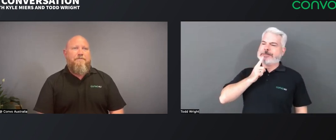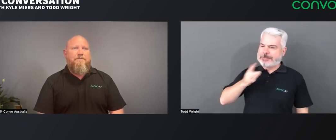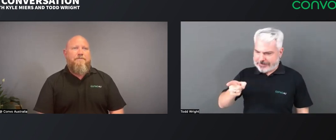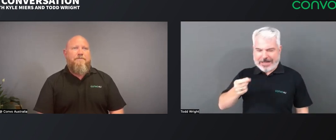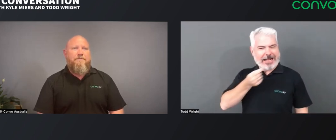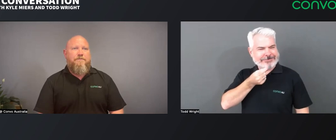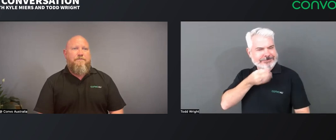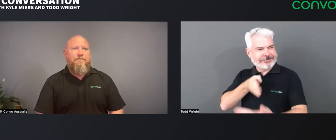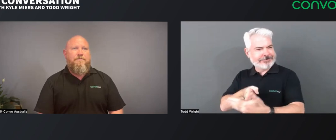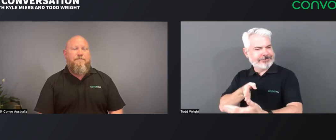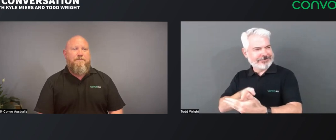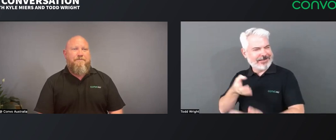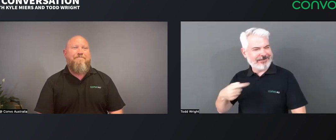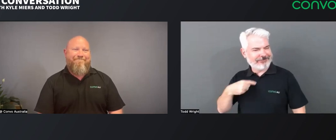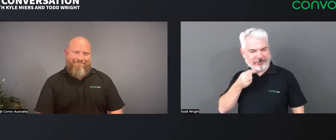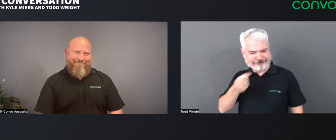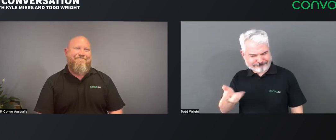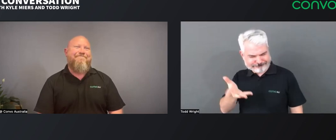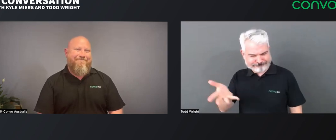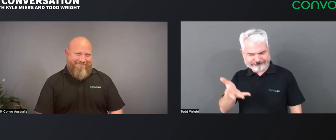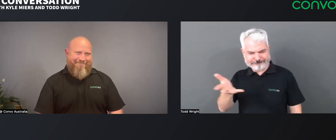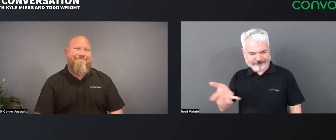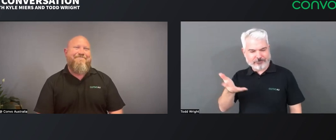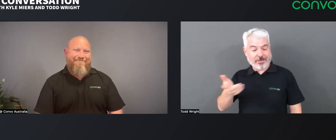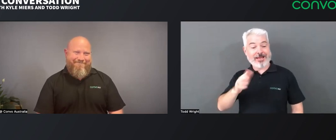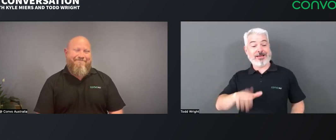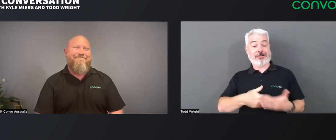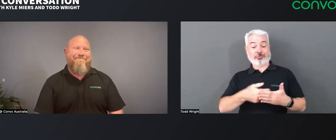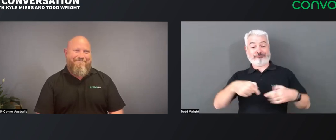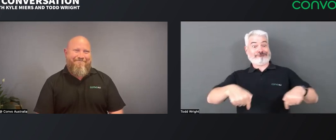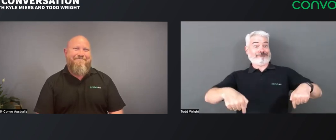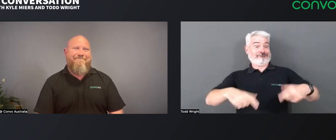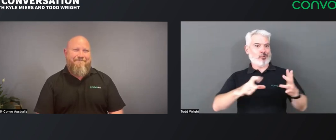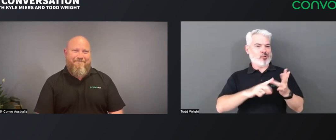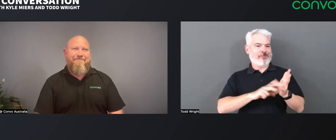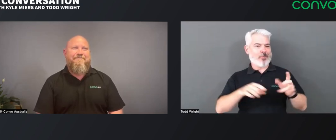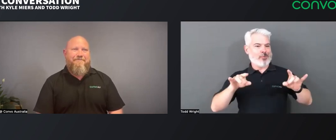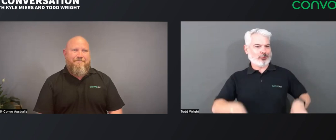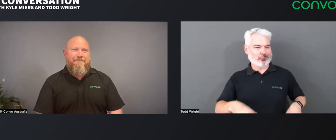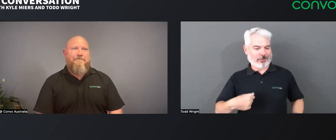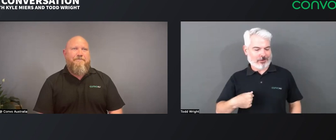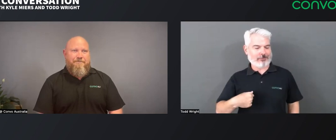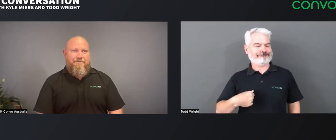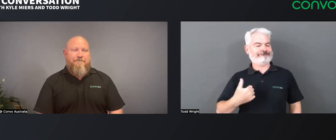going really smoothly, but having a conversation with hearing people being different, having barriers, that was until Convo Australia.